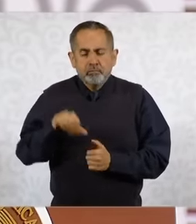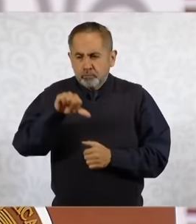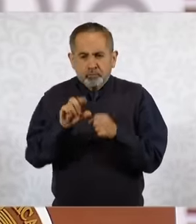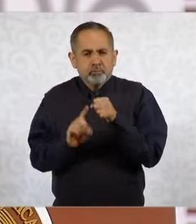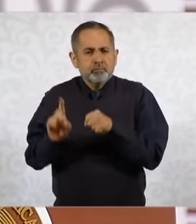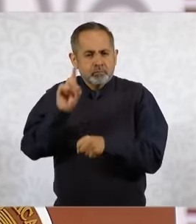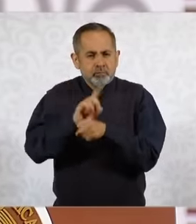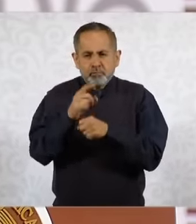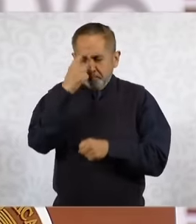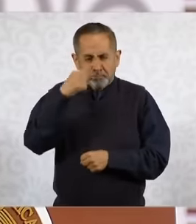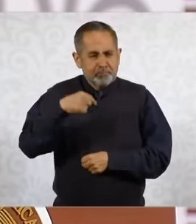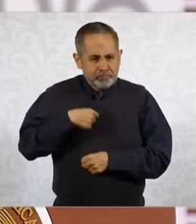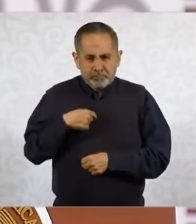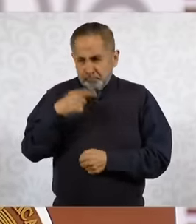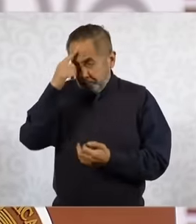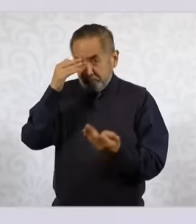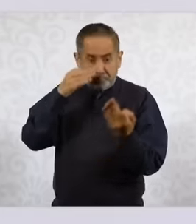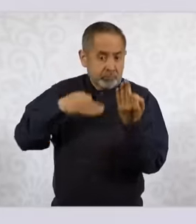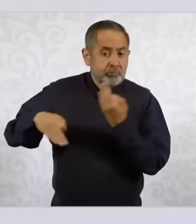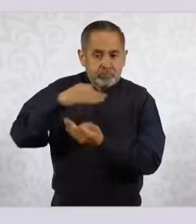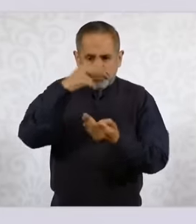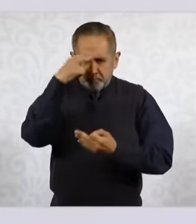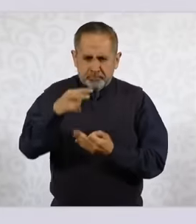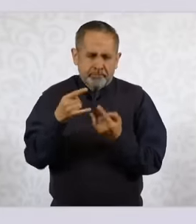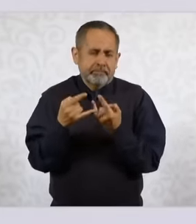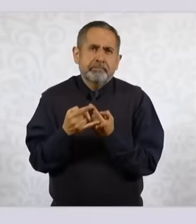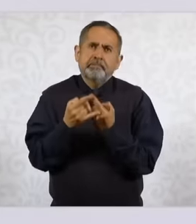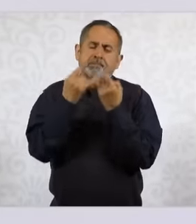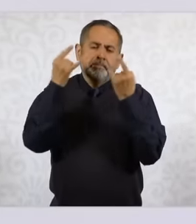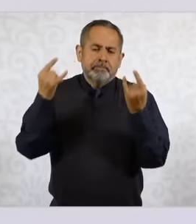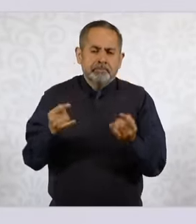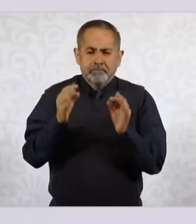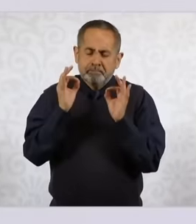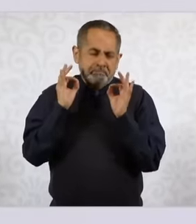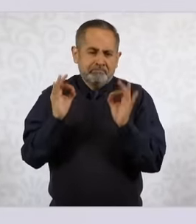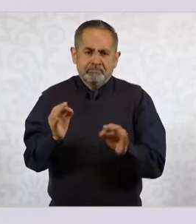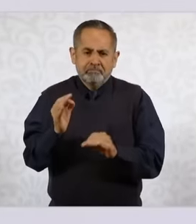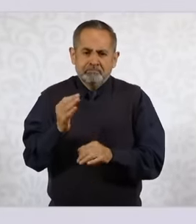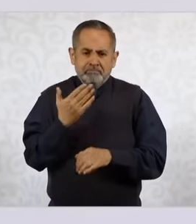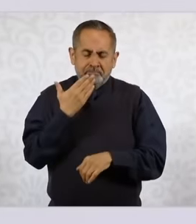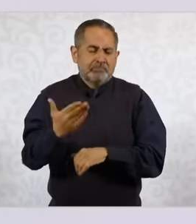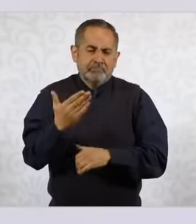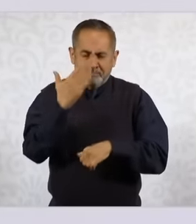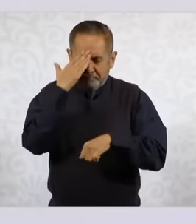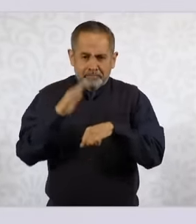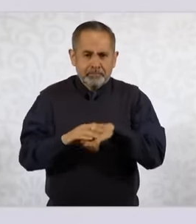for me, for all of Mexico, I believe. that this decree that is going to be